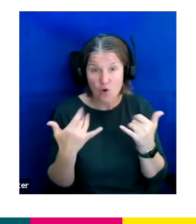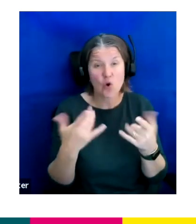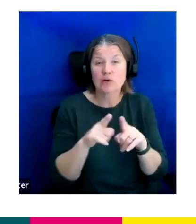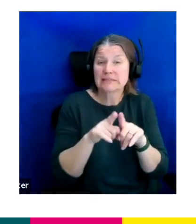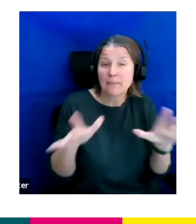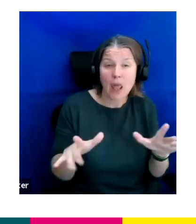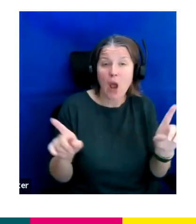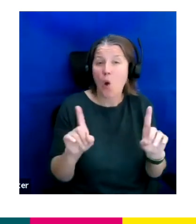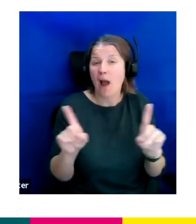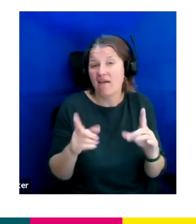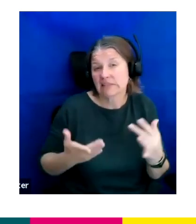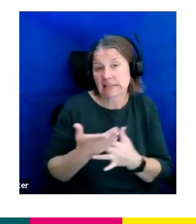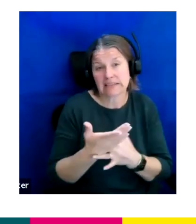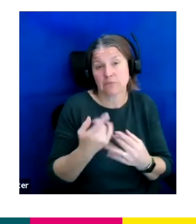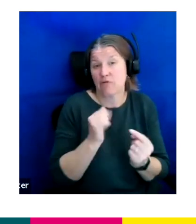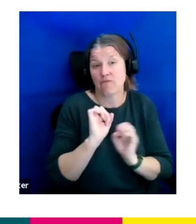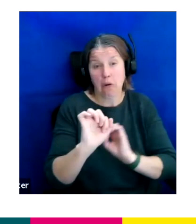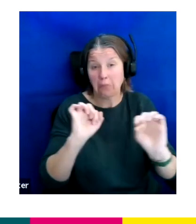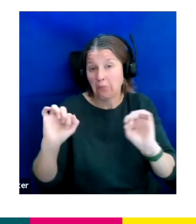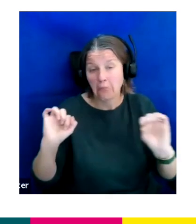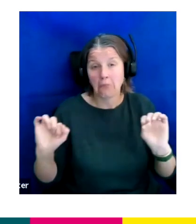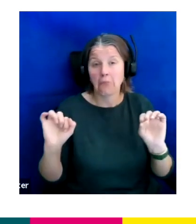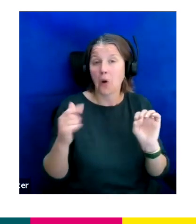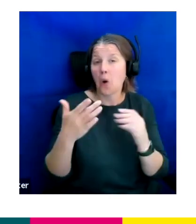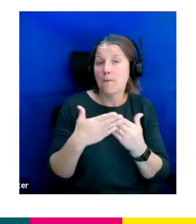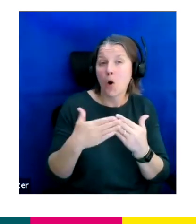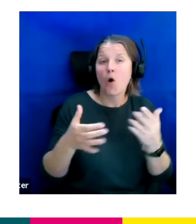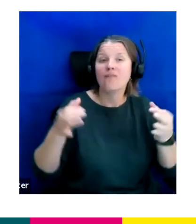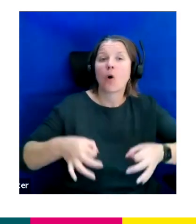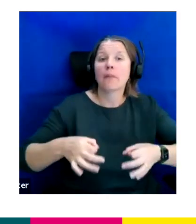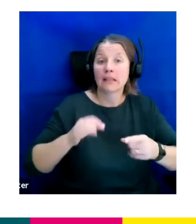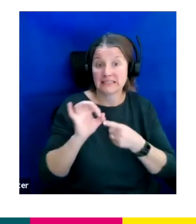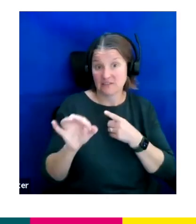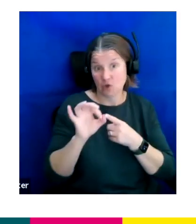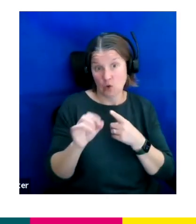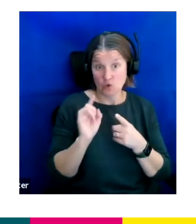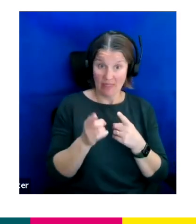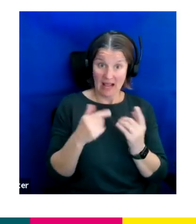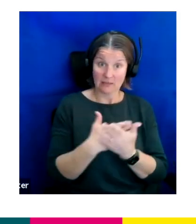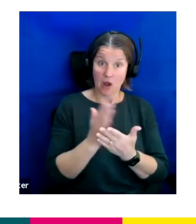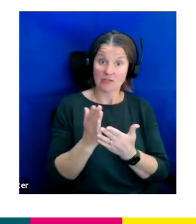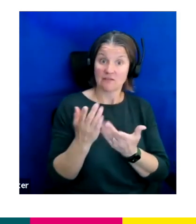of most accessible for you or more of a formal interview. So that's part of the commitment there.